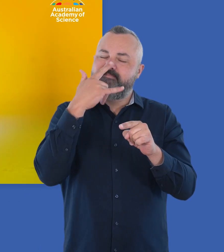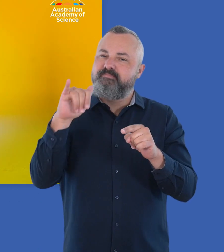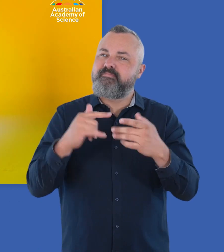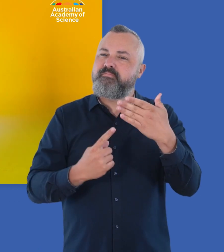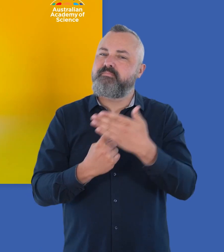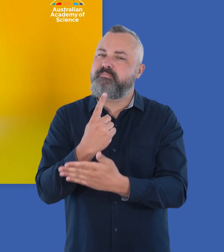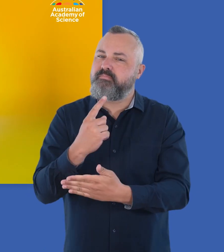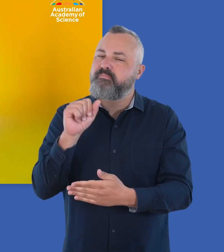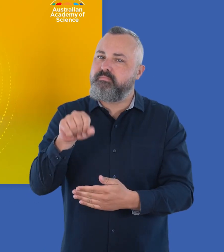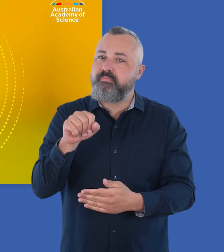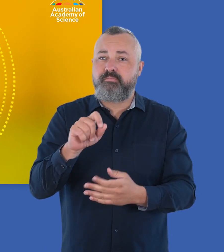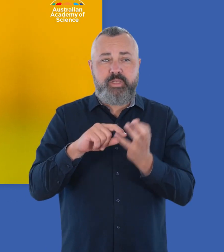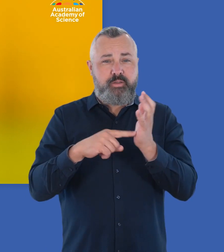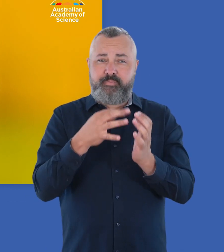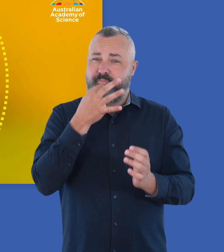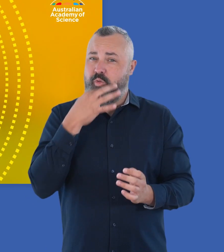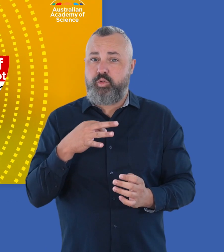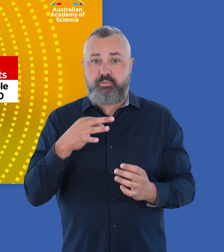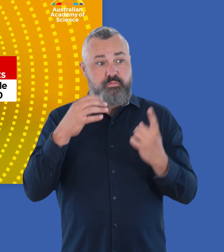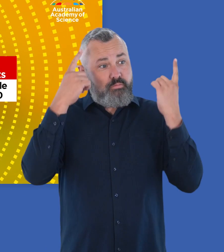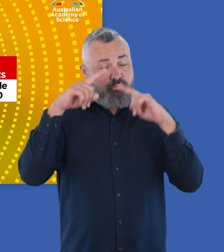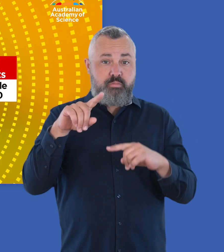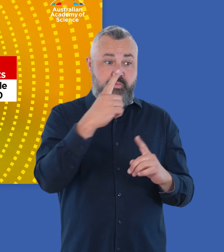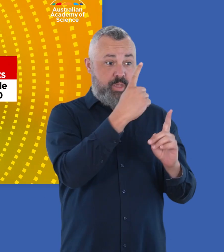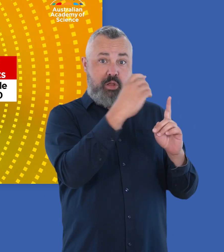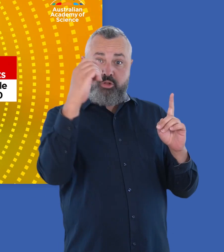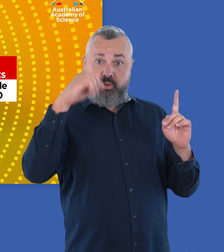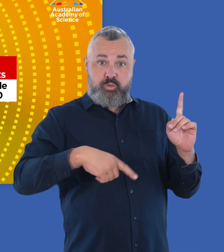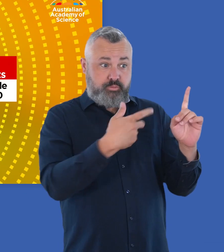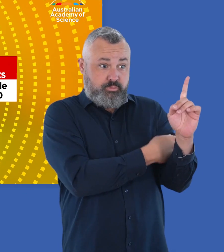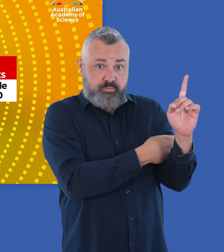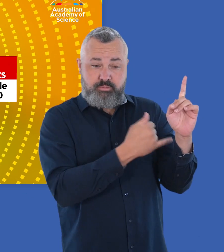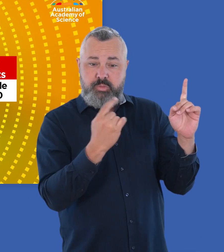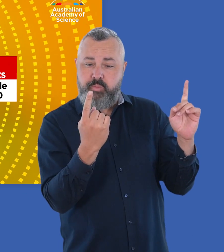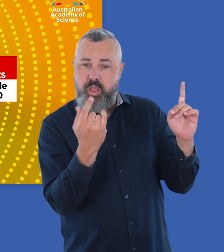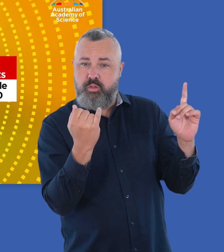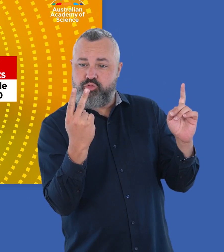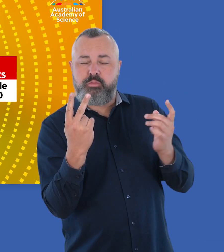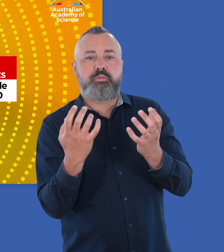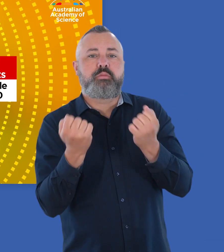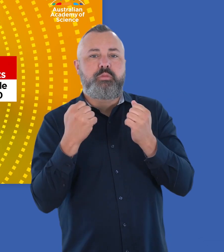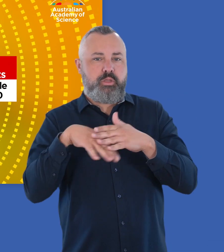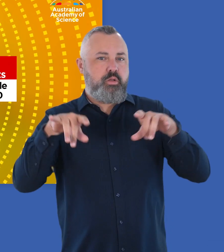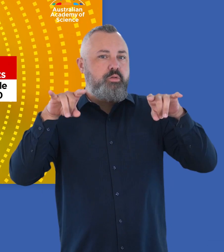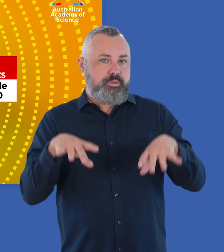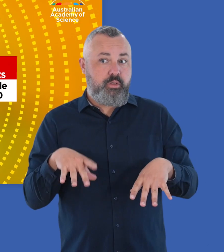The syndrome is very rare, affecting roughly one or two people out of 100,000 in Australia.